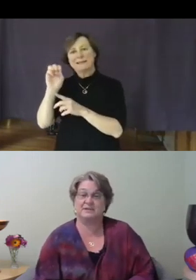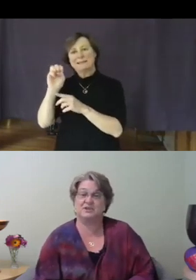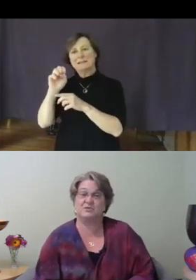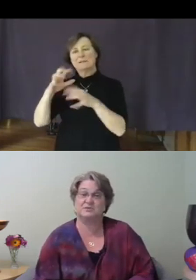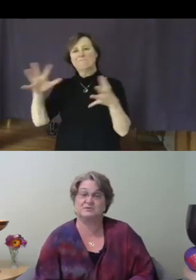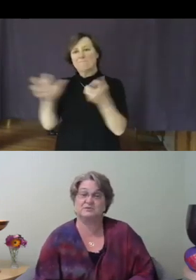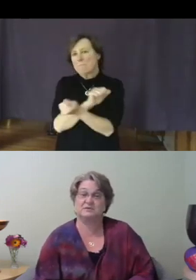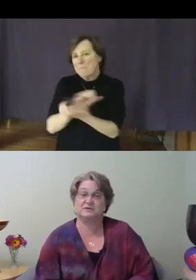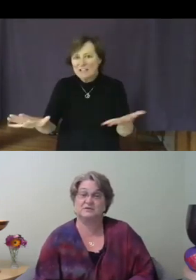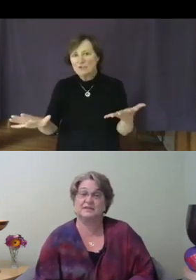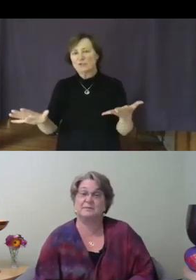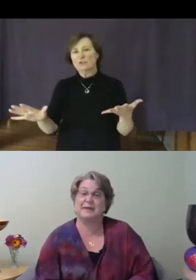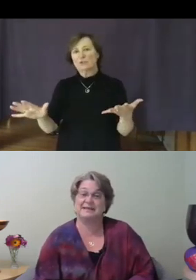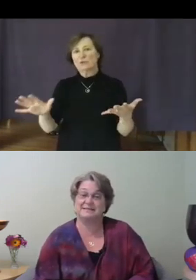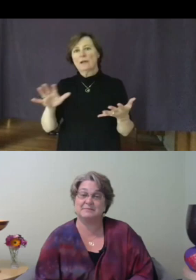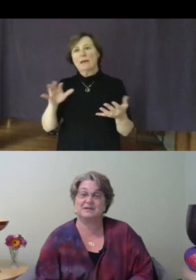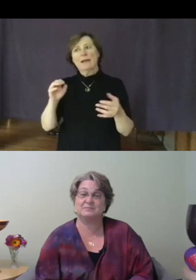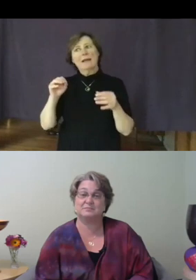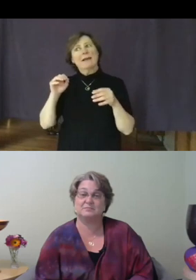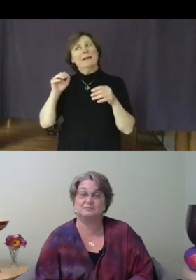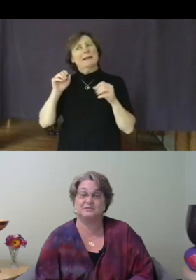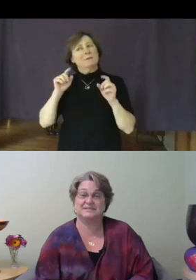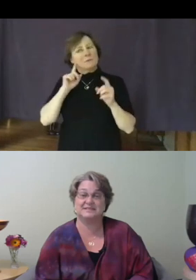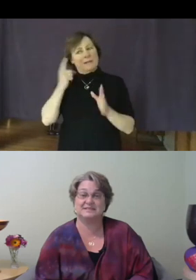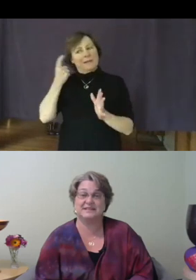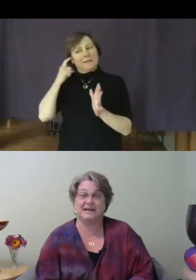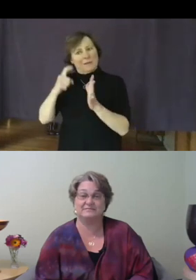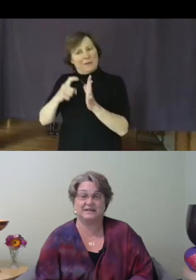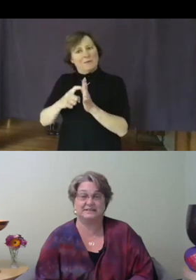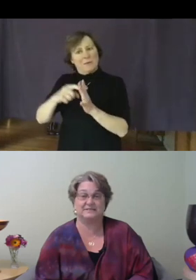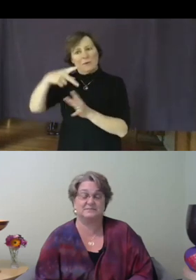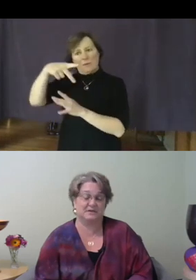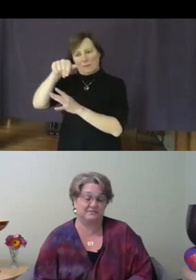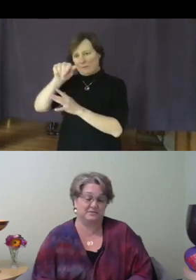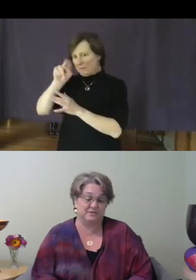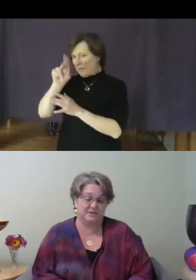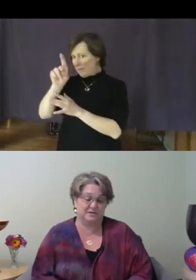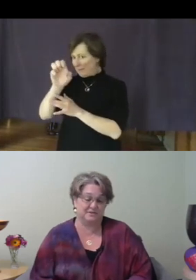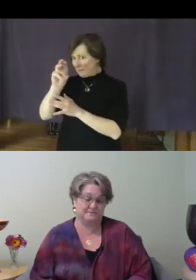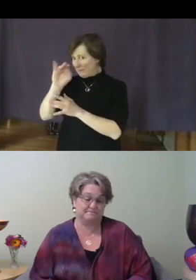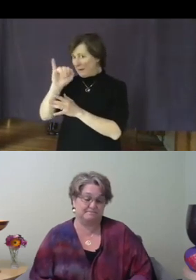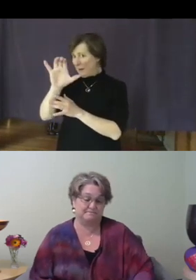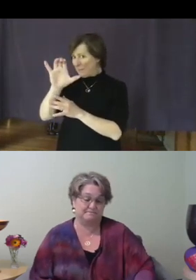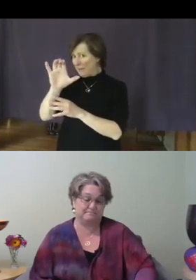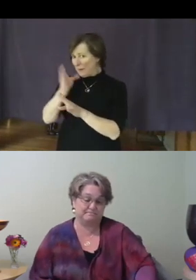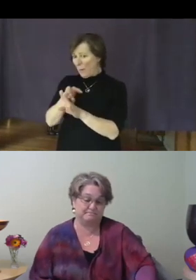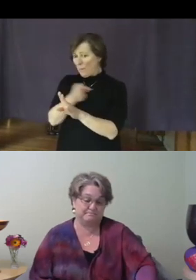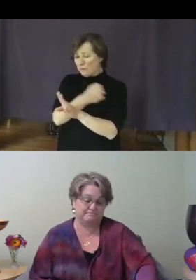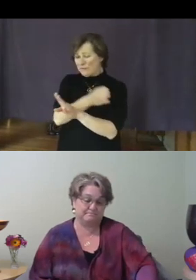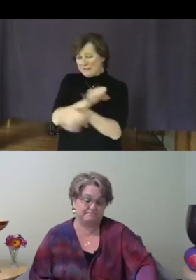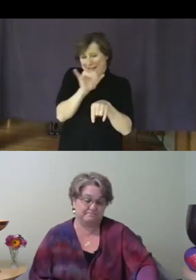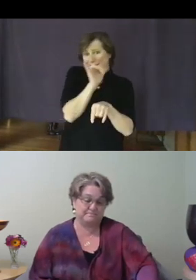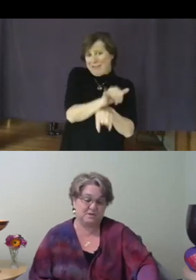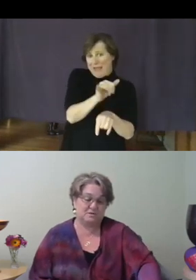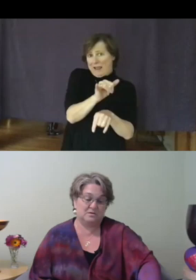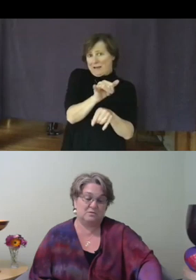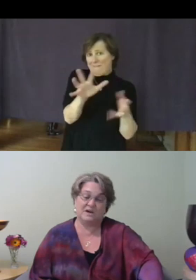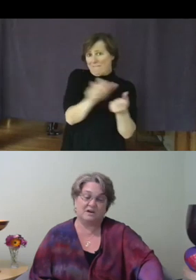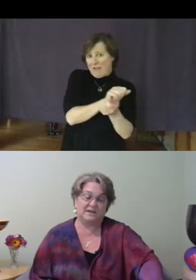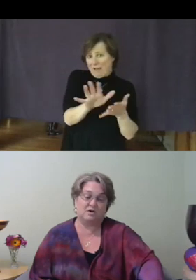note that a pandemic preceded that violence by a few years. We are in all